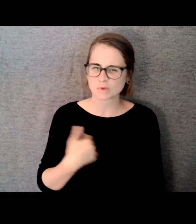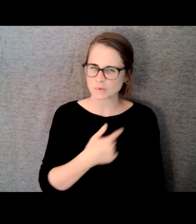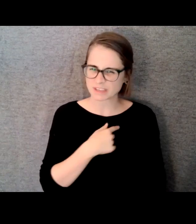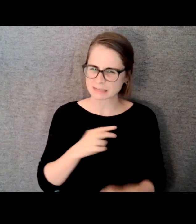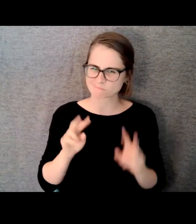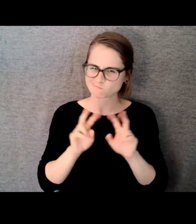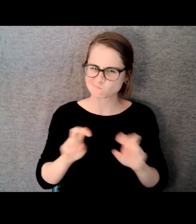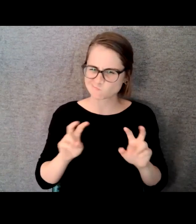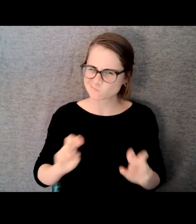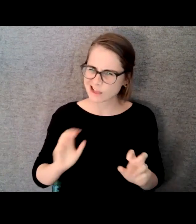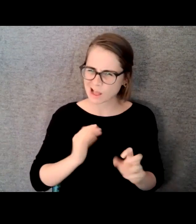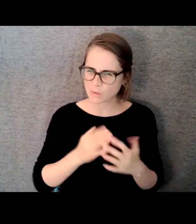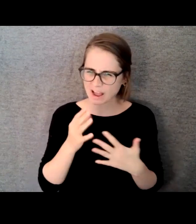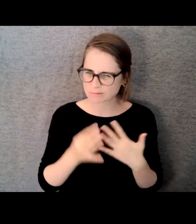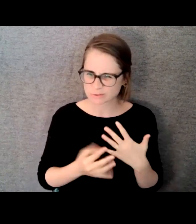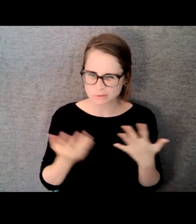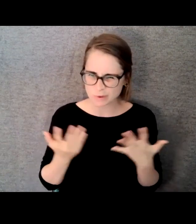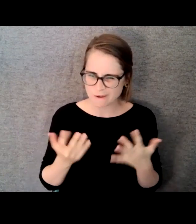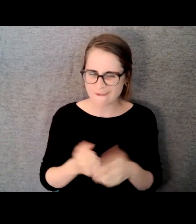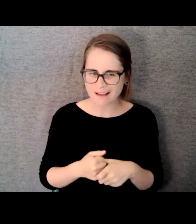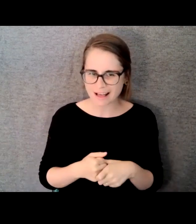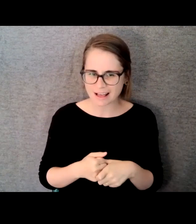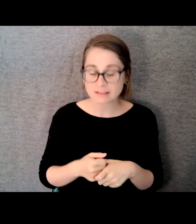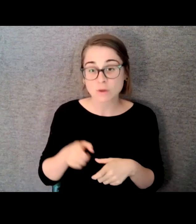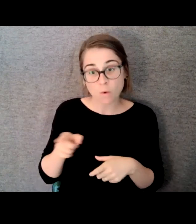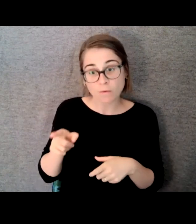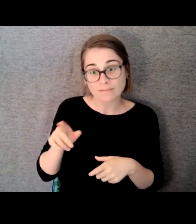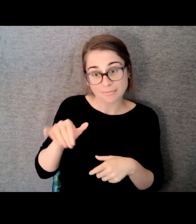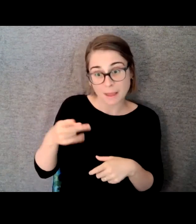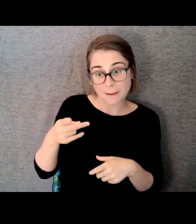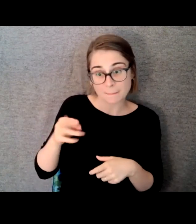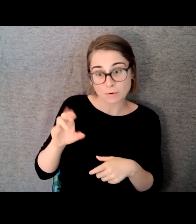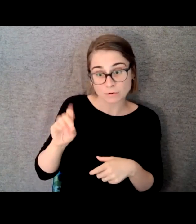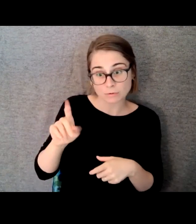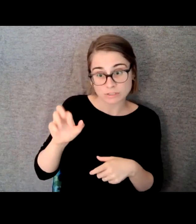the producer and I had talked about the theaters were even shut is pursuing screen-based options